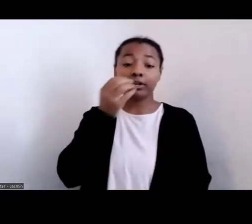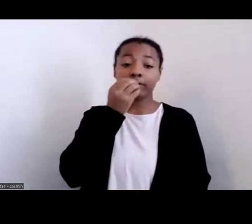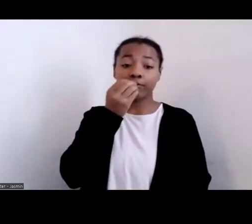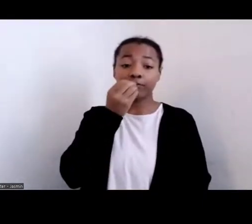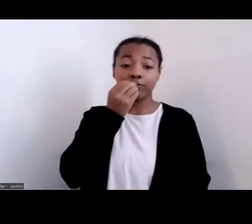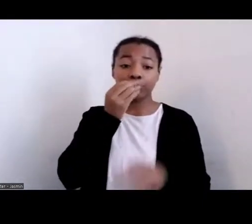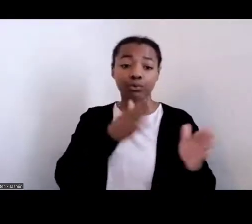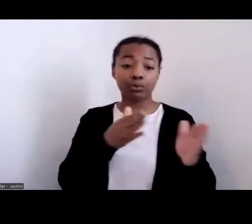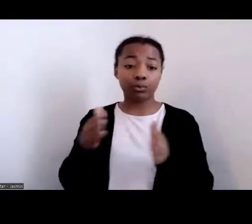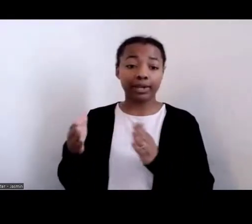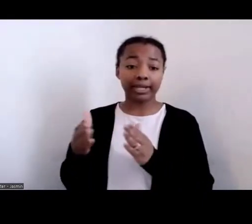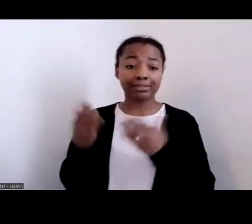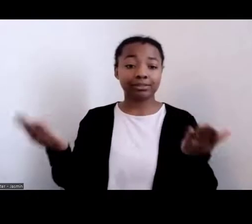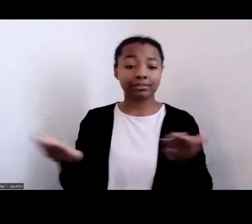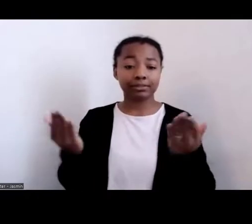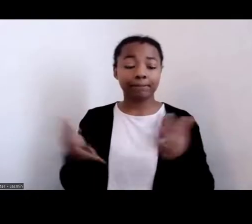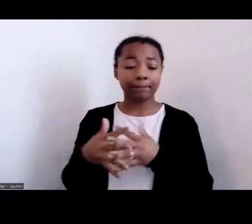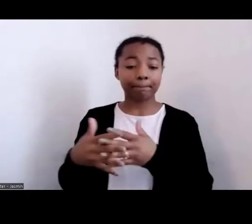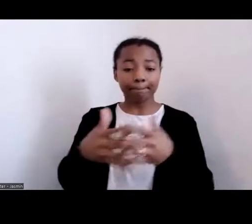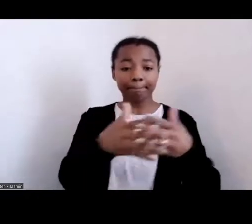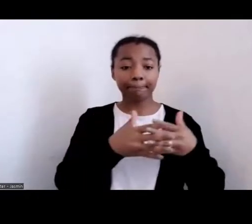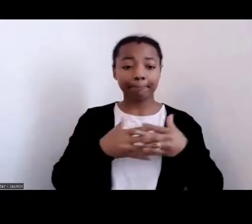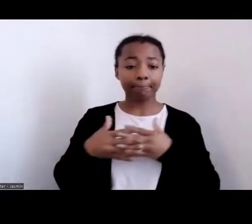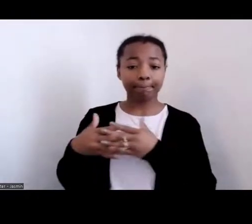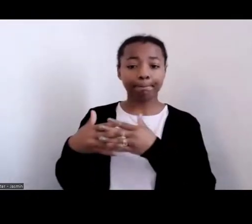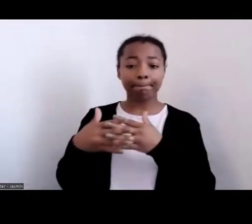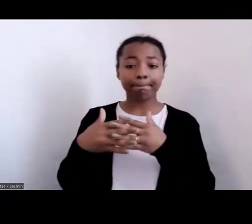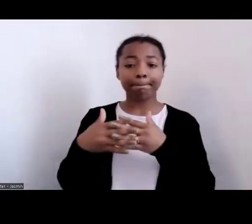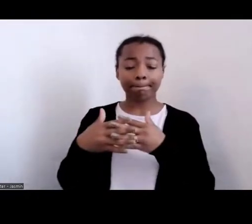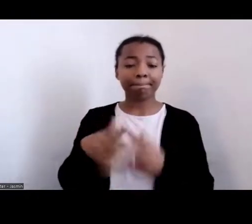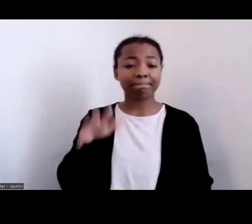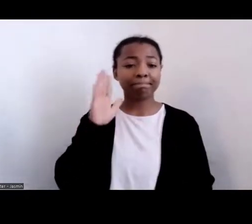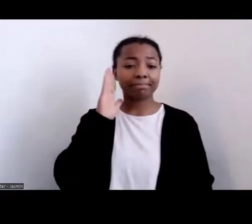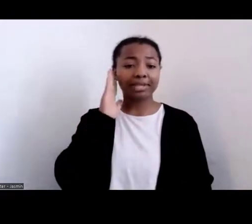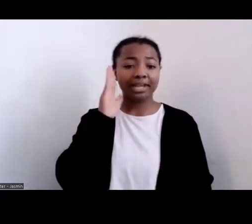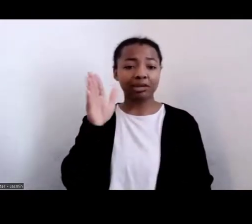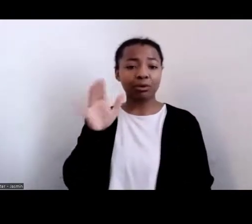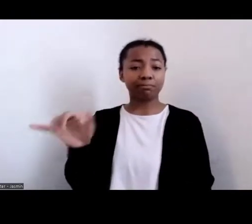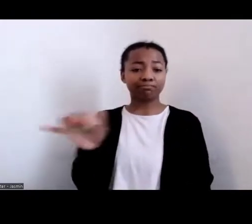To coincide with much of what Denisa said, our cultures are